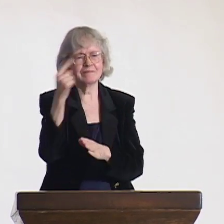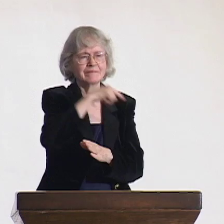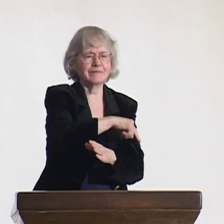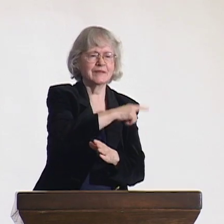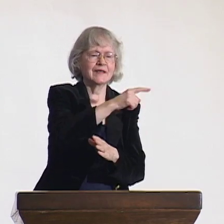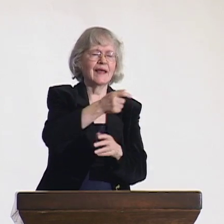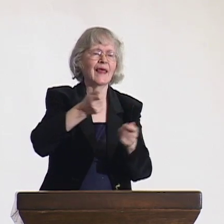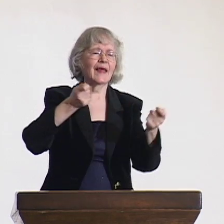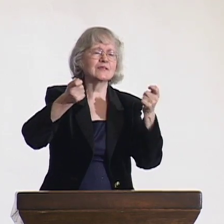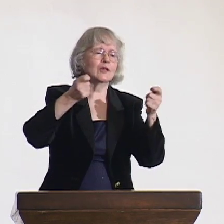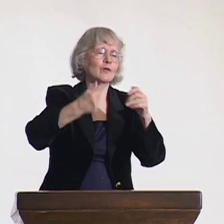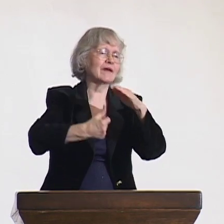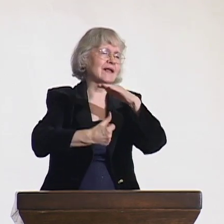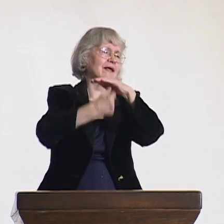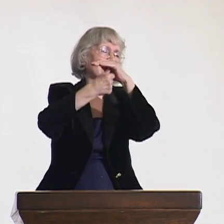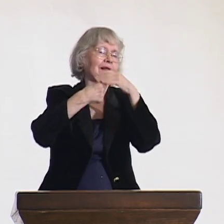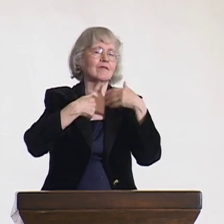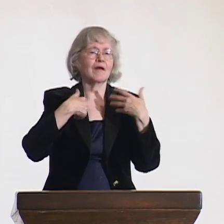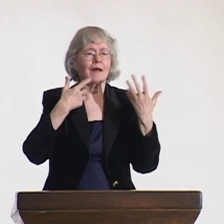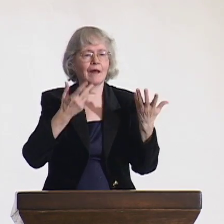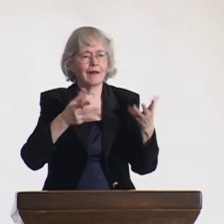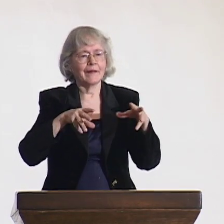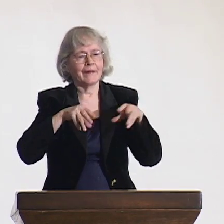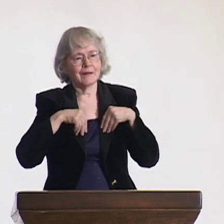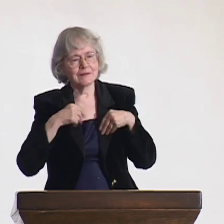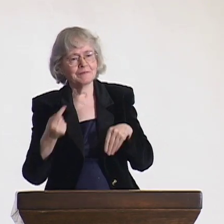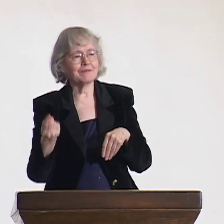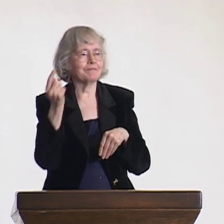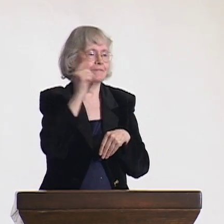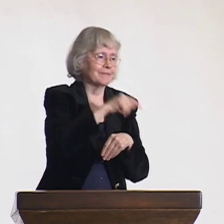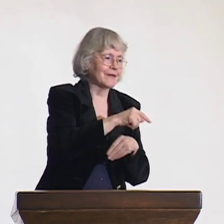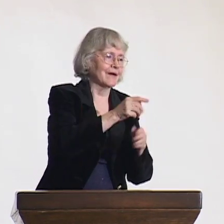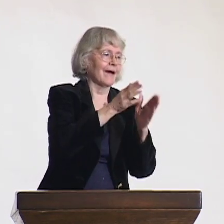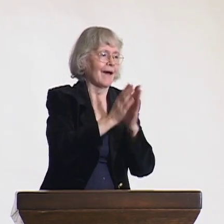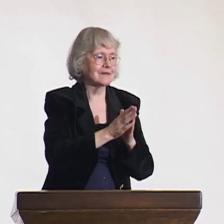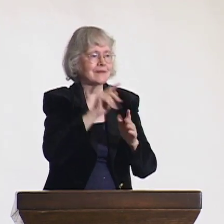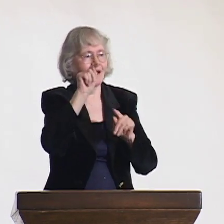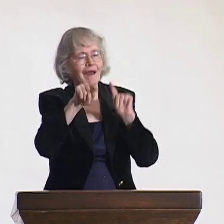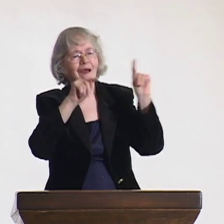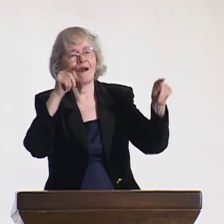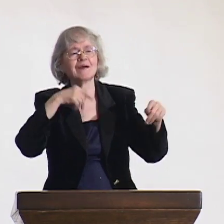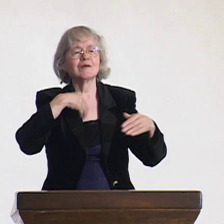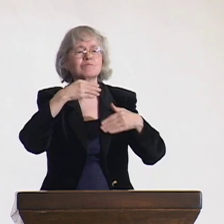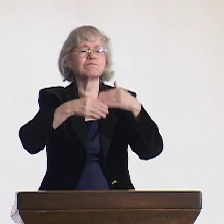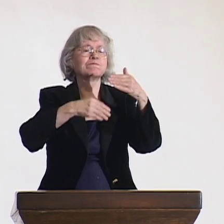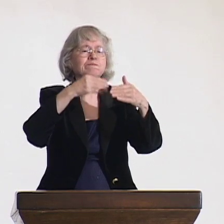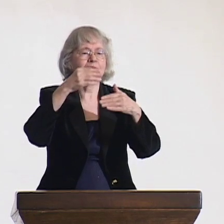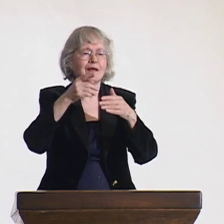with the World Federation of the Deaf. So my work, as I see it, was trying to make the world